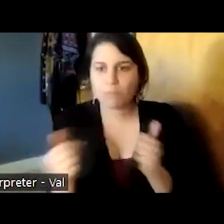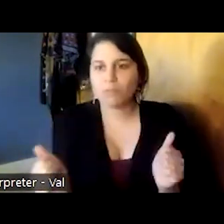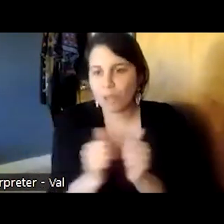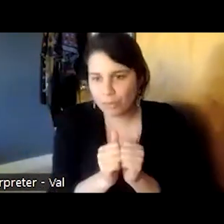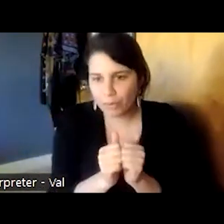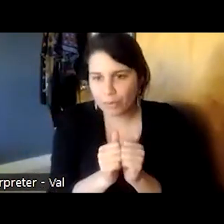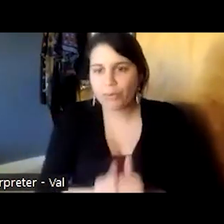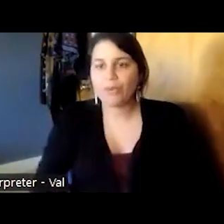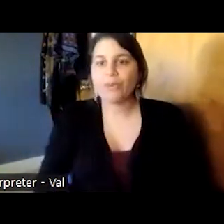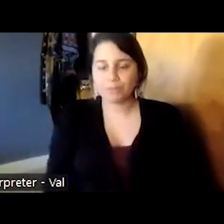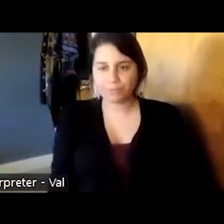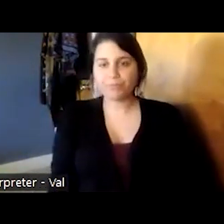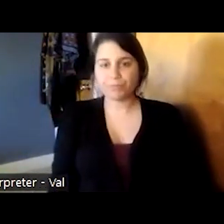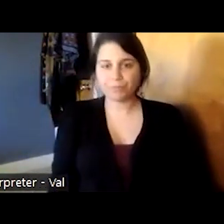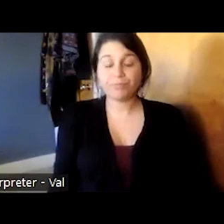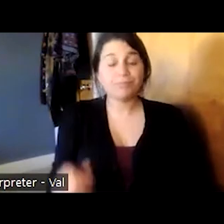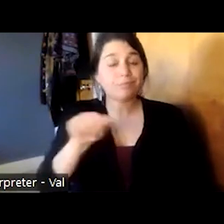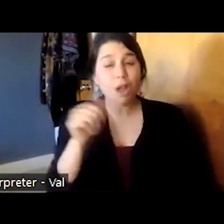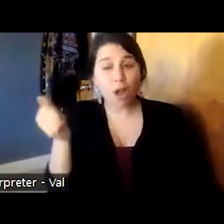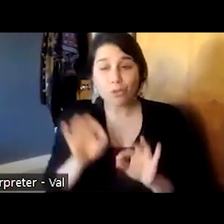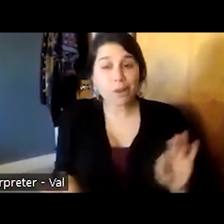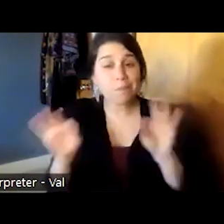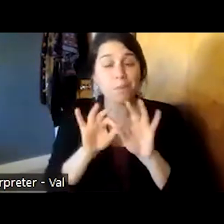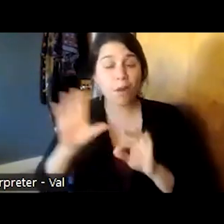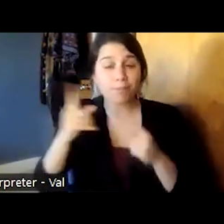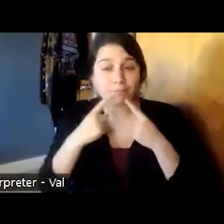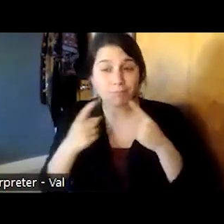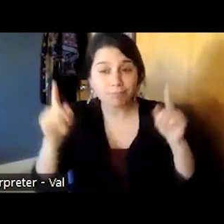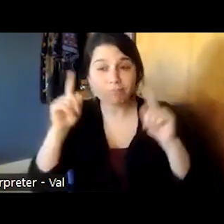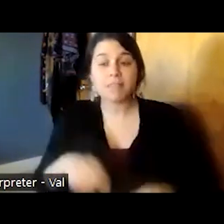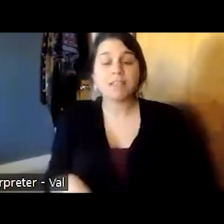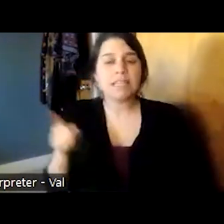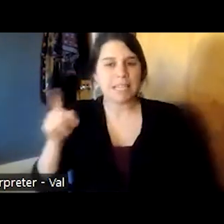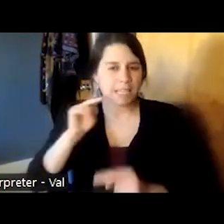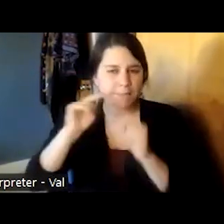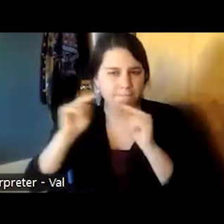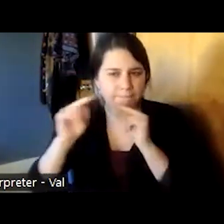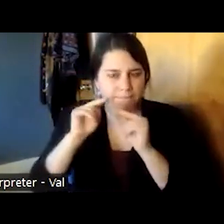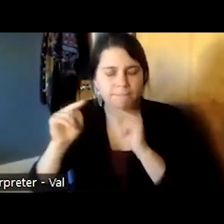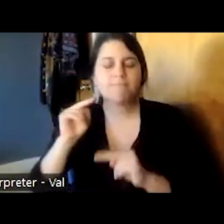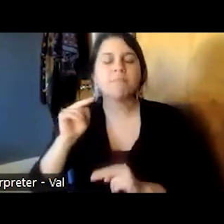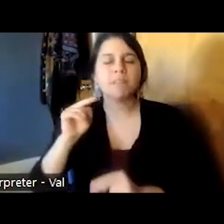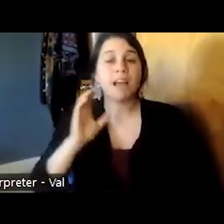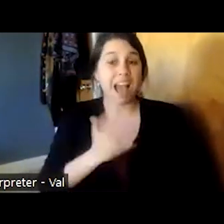another very important thing that he did was to negotiate that our patients who are receiving